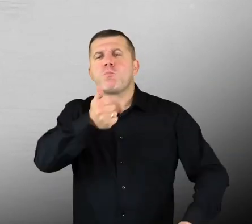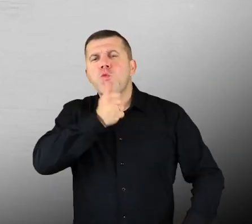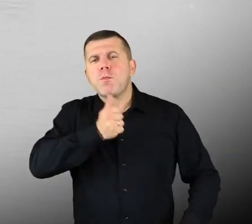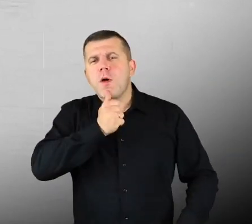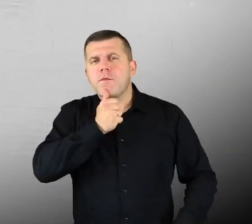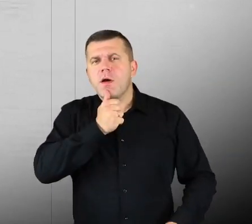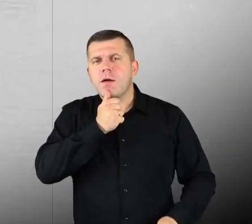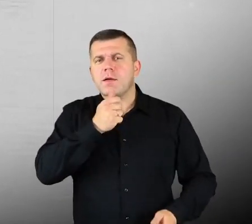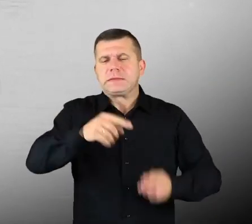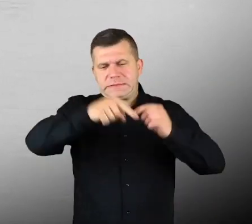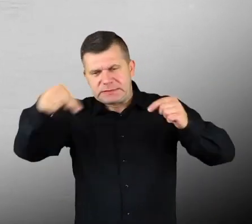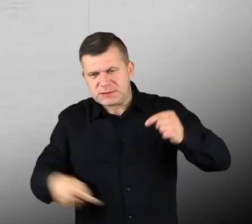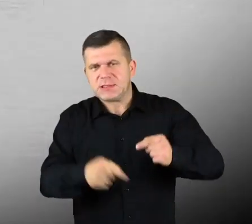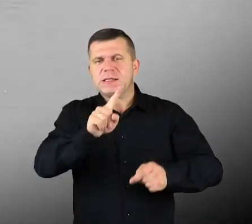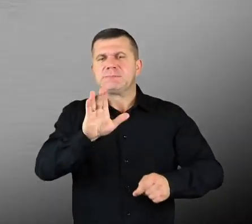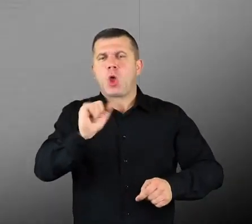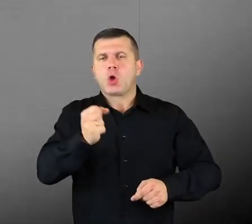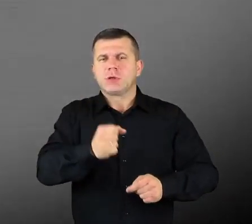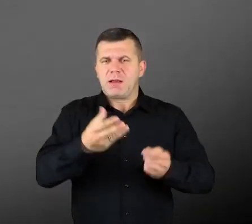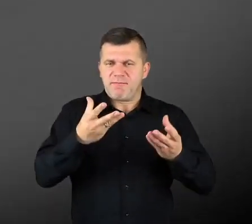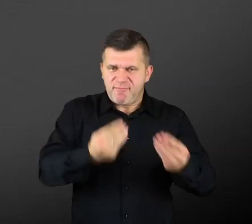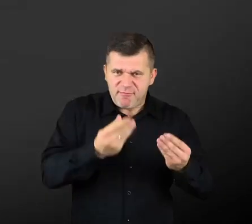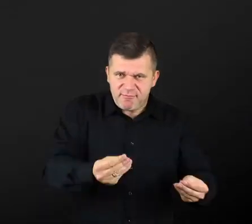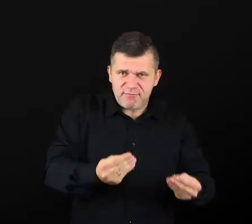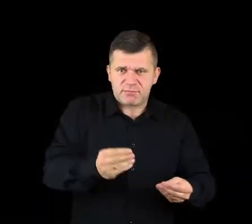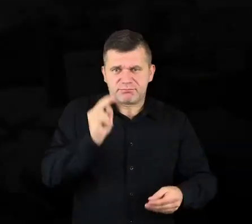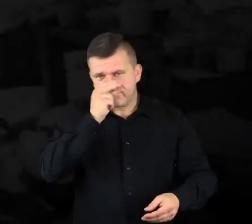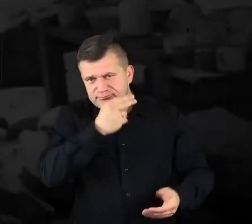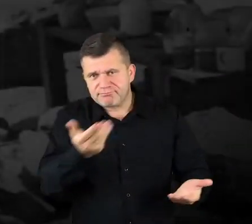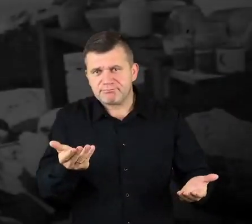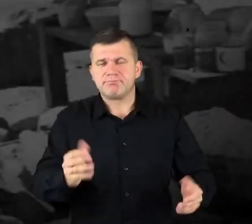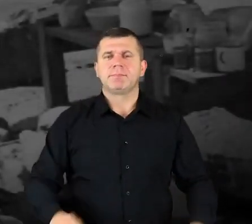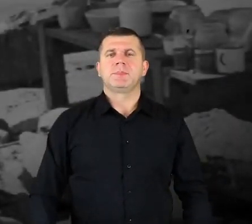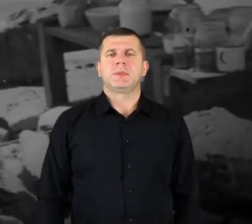if the lower layers of the grain didn’t get too hot and go stale.>>